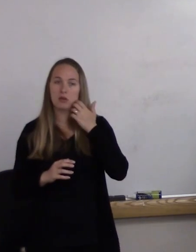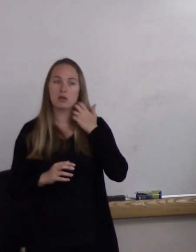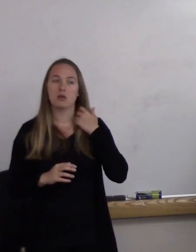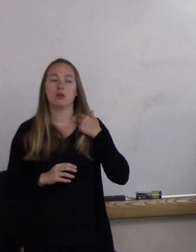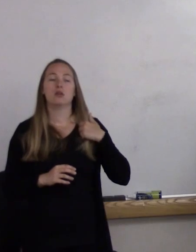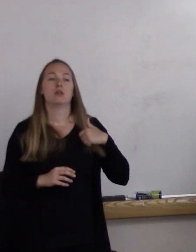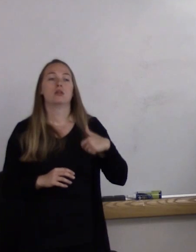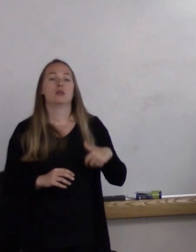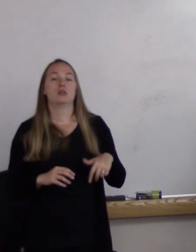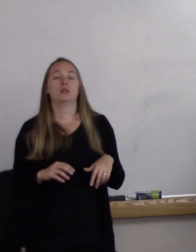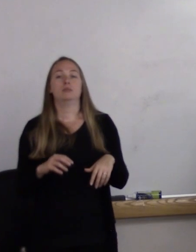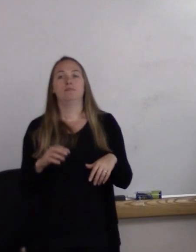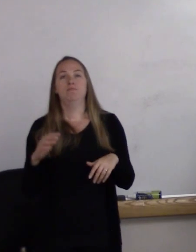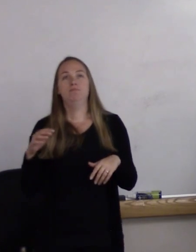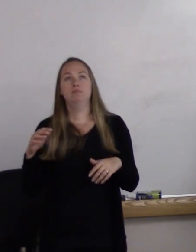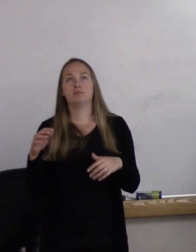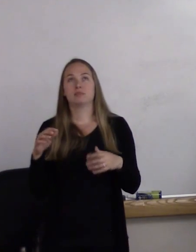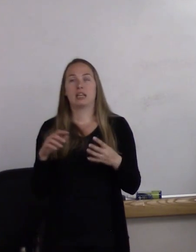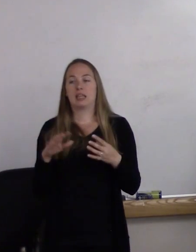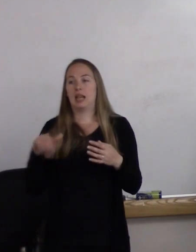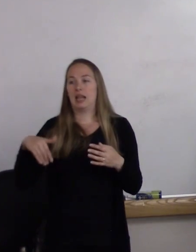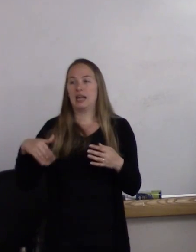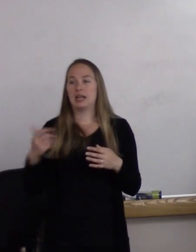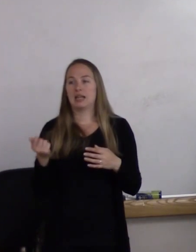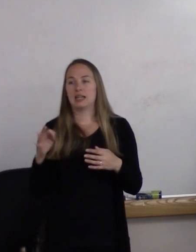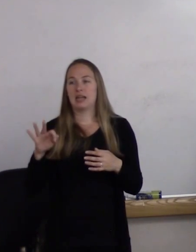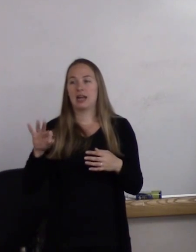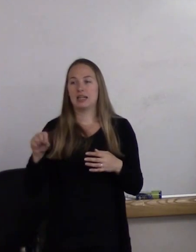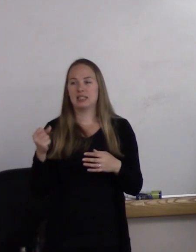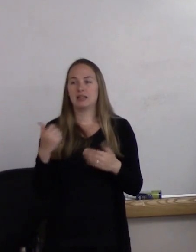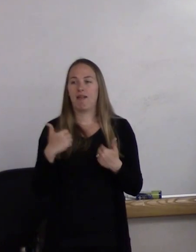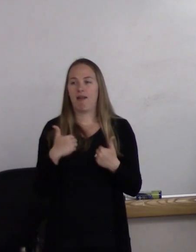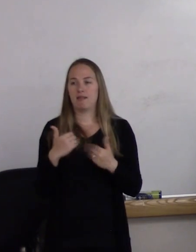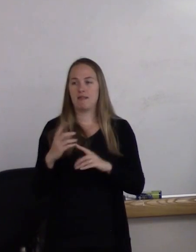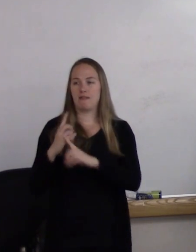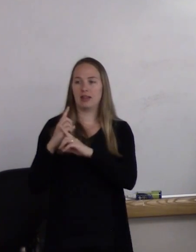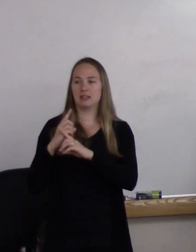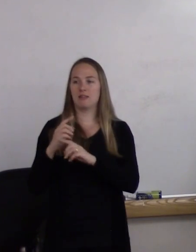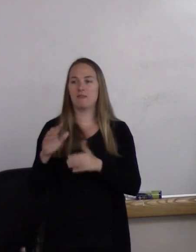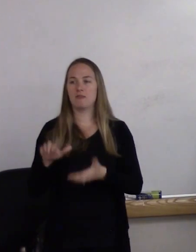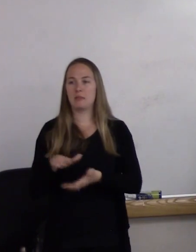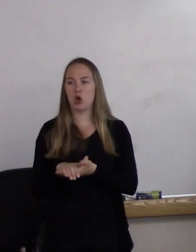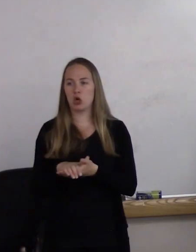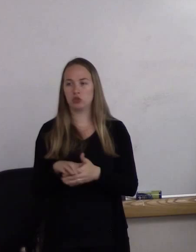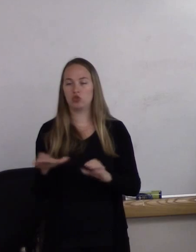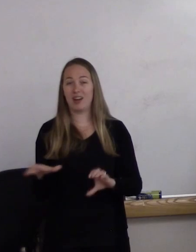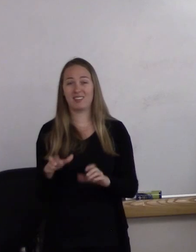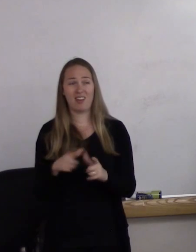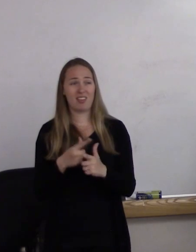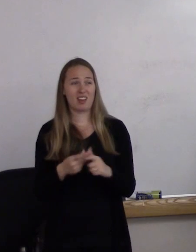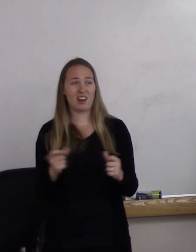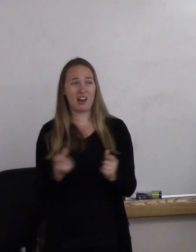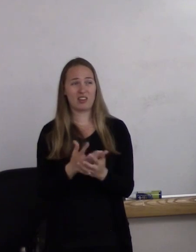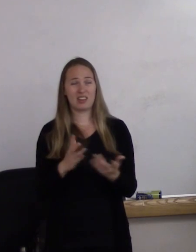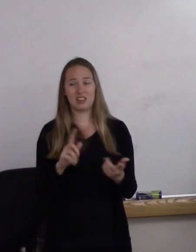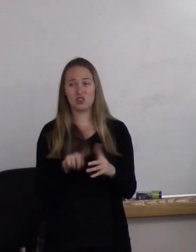And then in the late '90s, we had the Defense of Marriage Act. And then everything sort of started changing